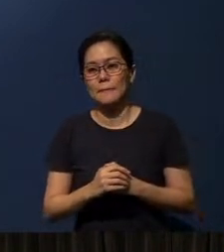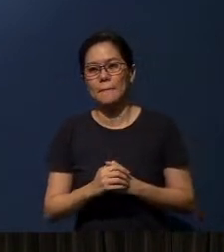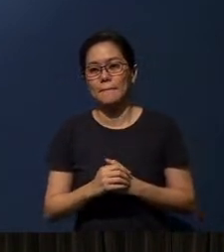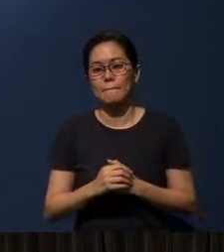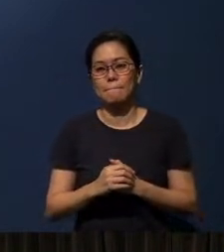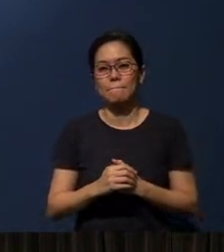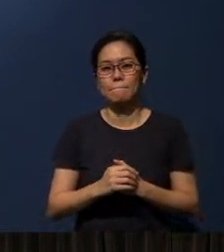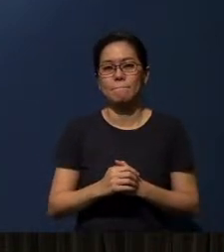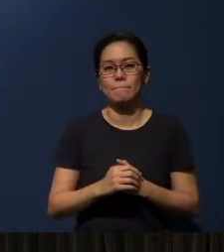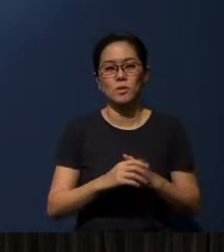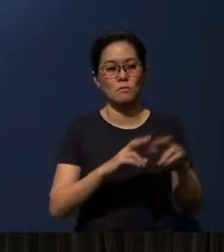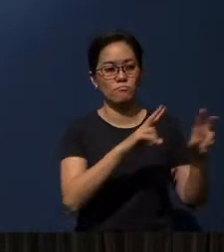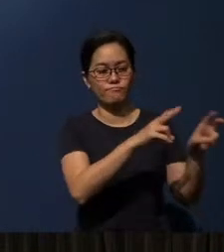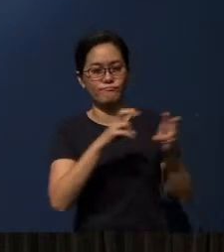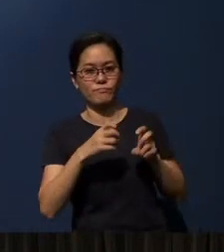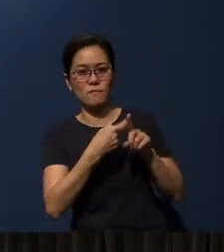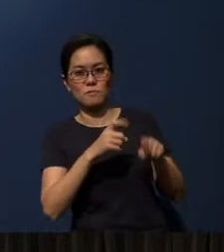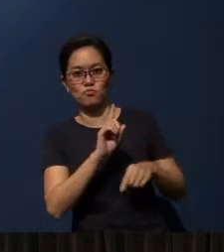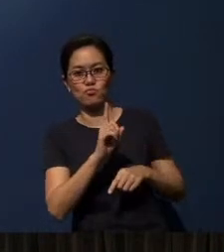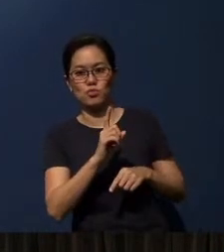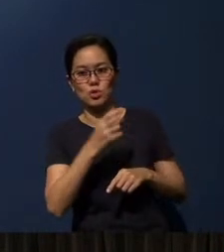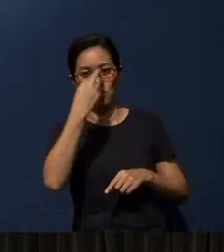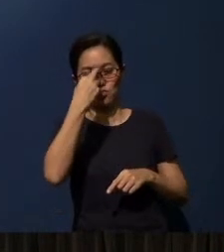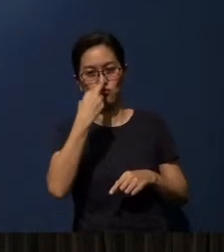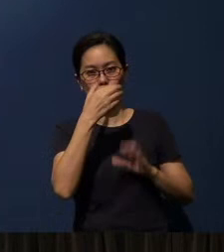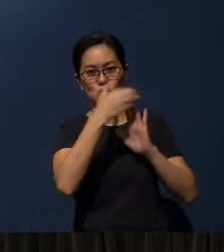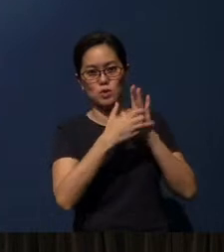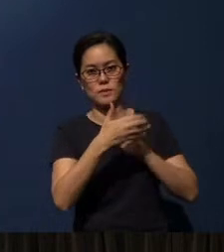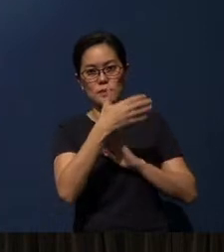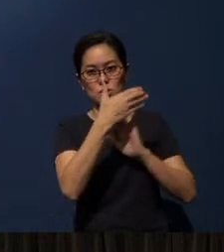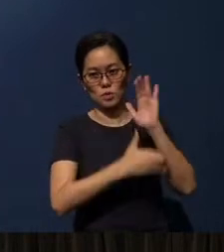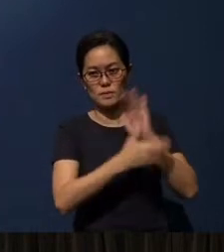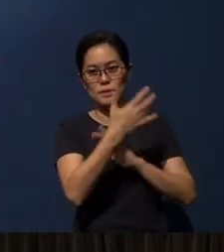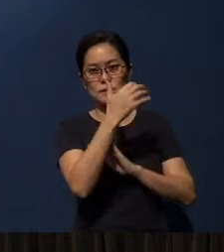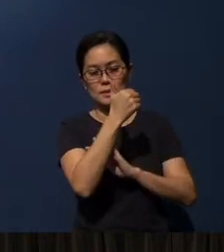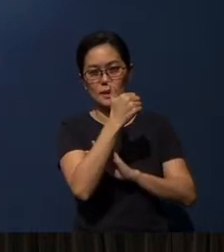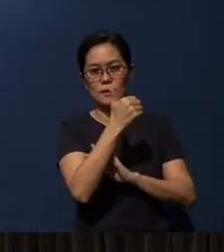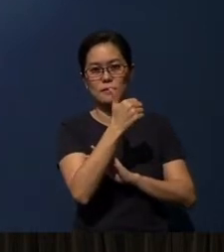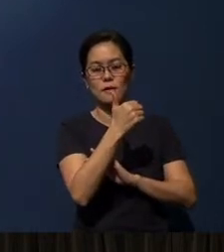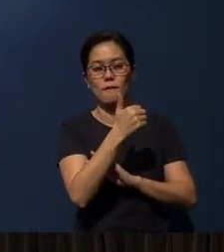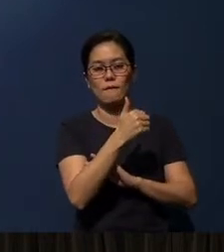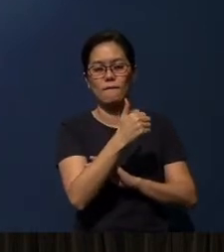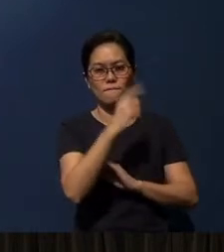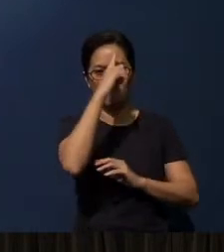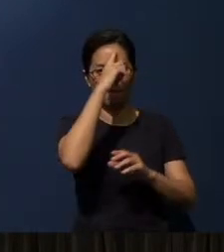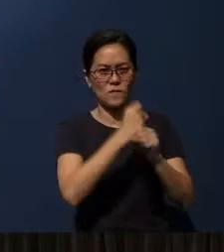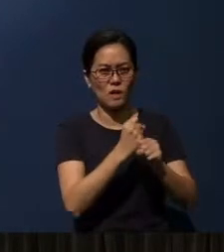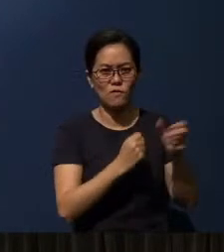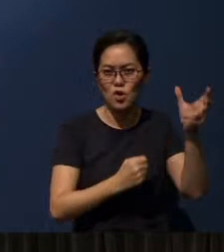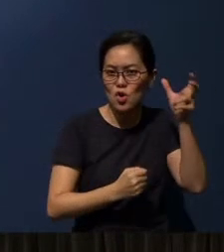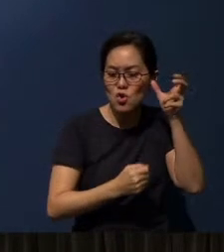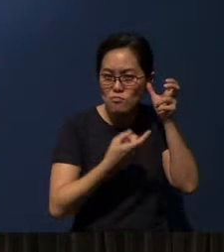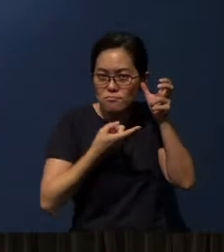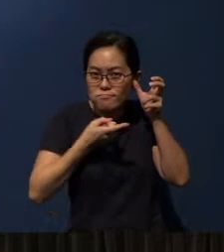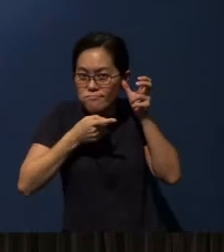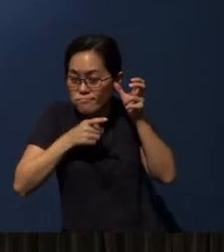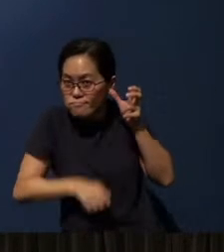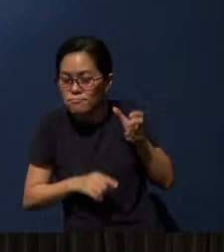It's taken from Romans chapter 10, verse 17 - Faith comes from hearing. And let's just go back into the background of Romans chapter 10,